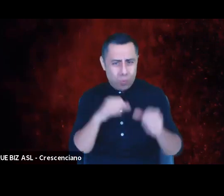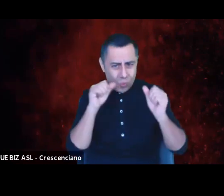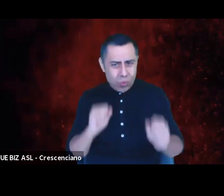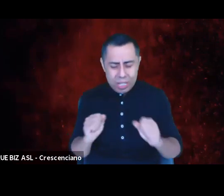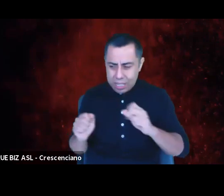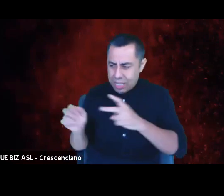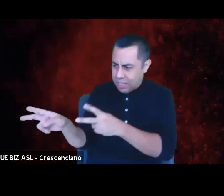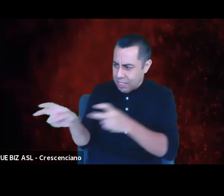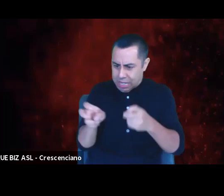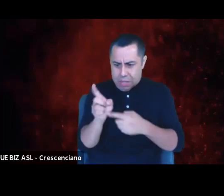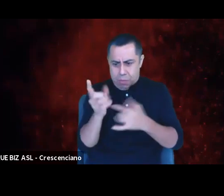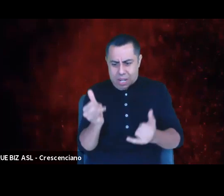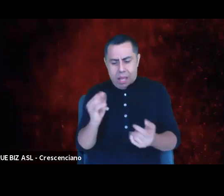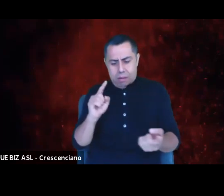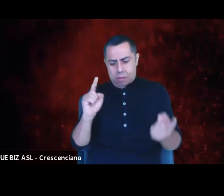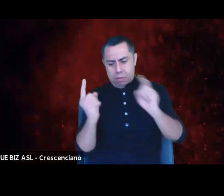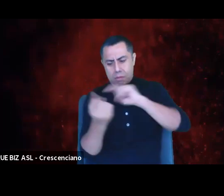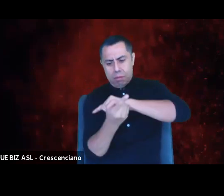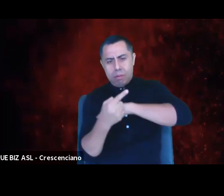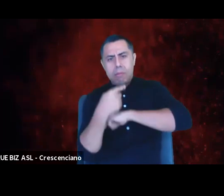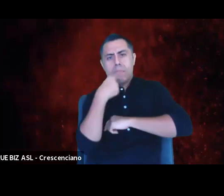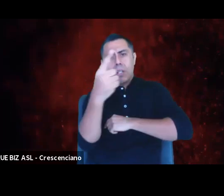What will you do to shape that meaning?